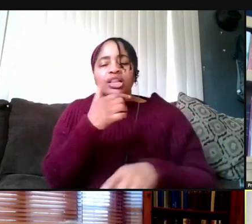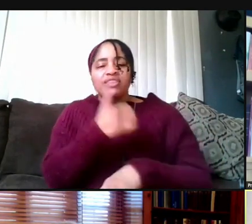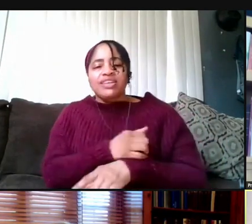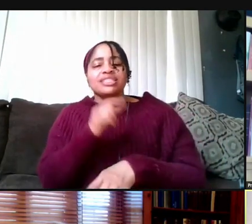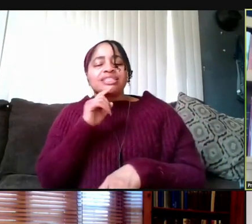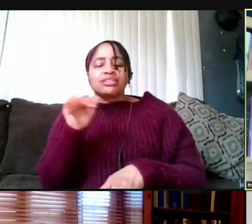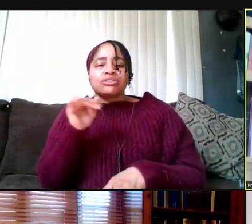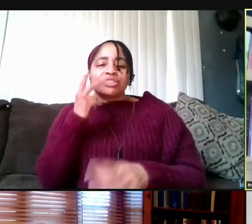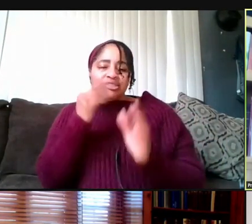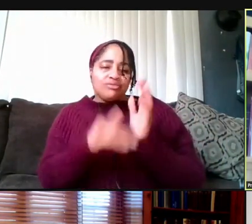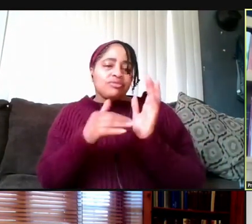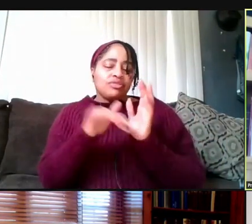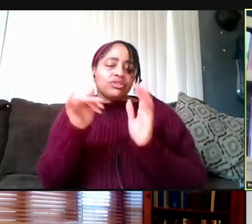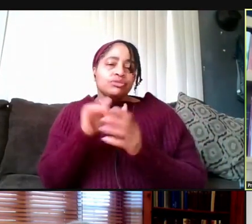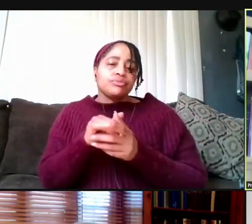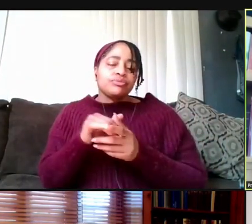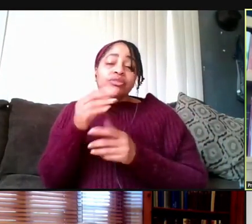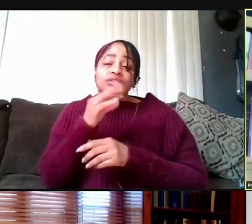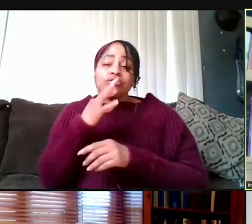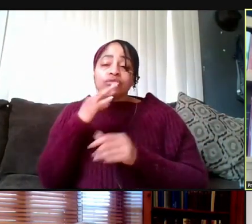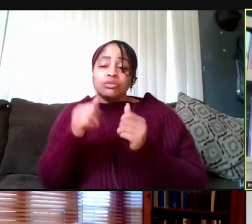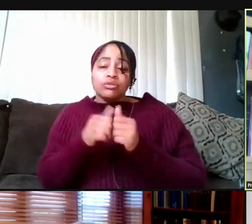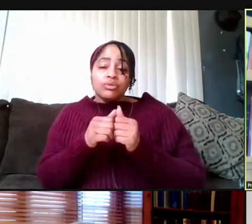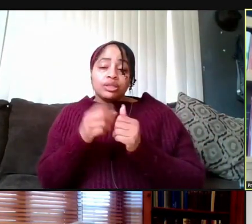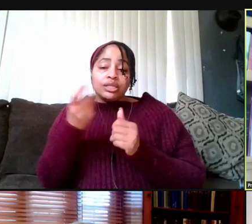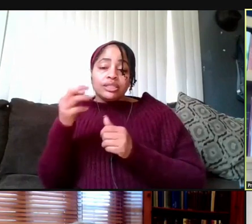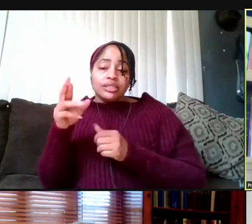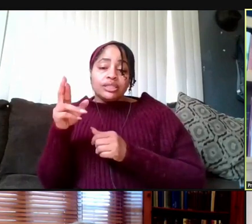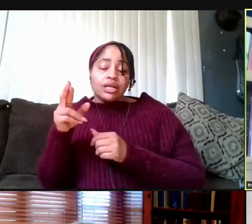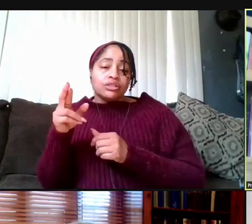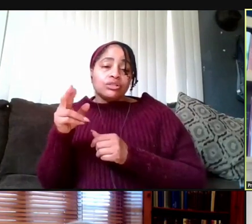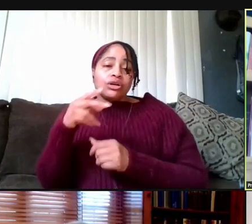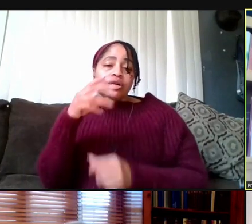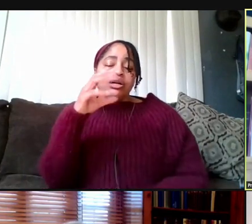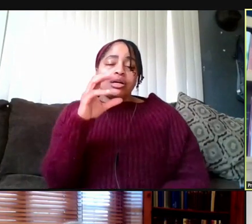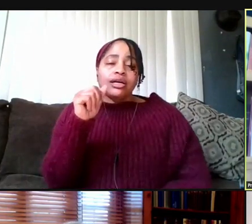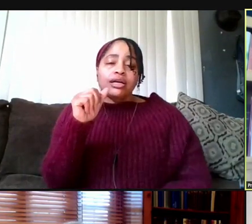Yeah, and talking with Dr. Khaldoon a few days ago,